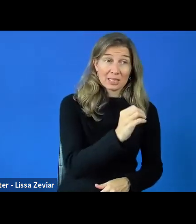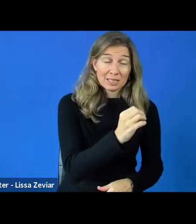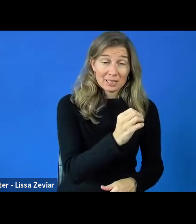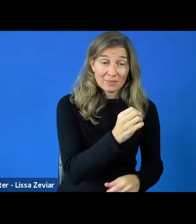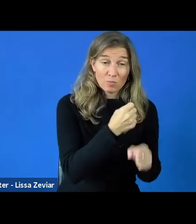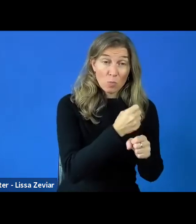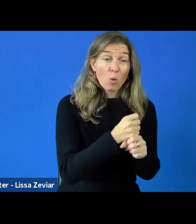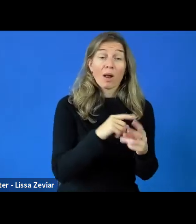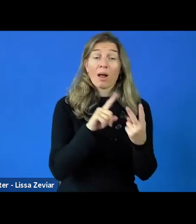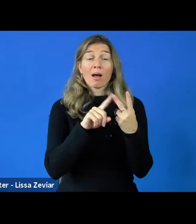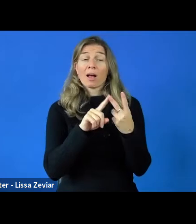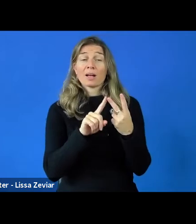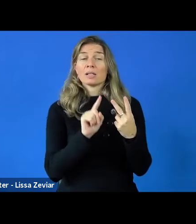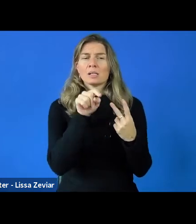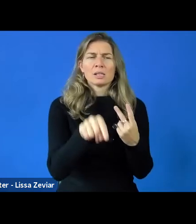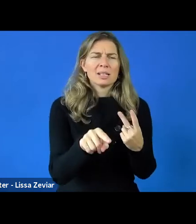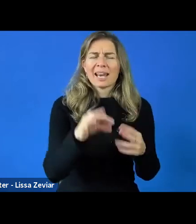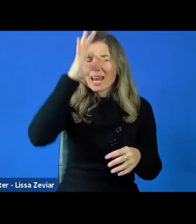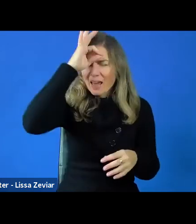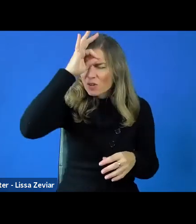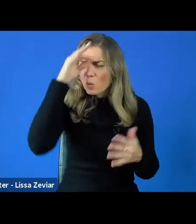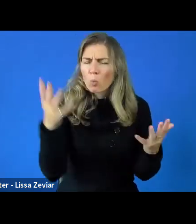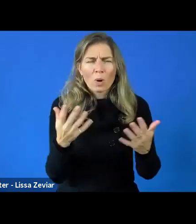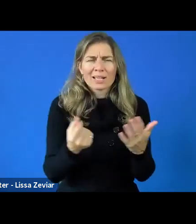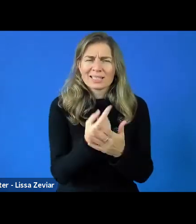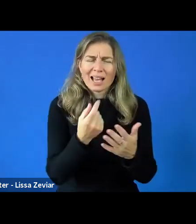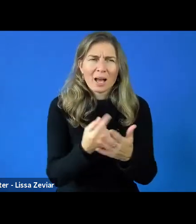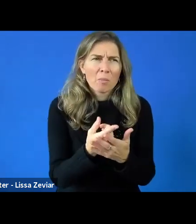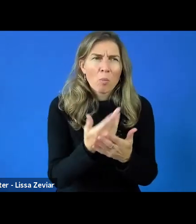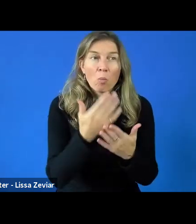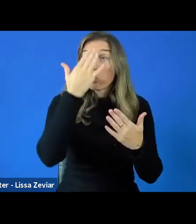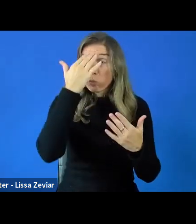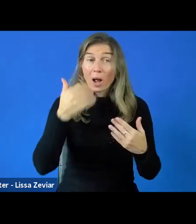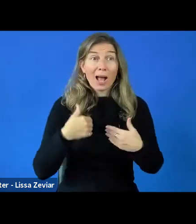So you go to this meeting and this person hasn't got a clue. There is always one.